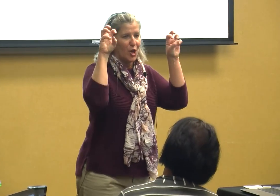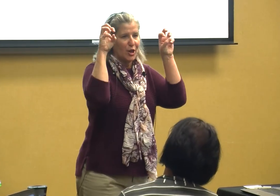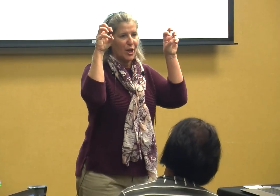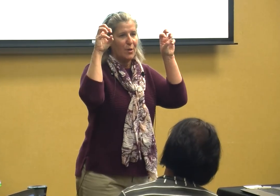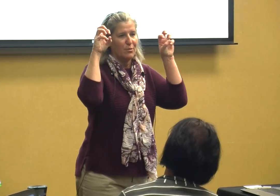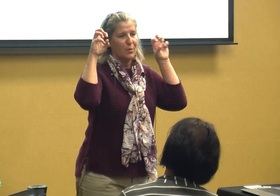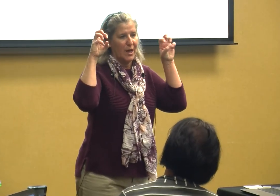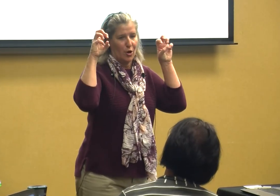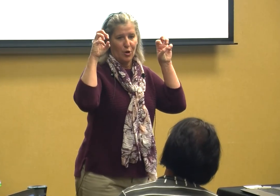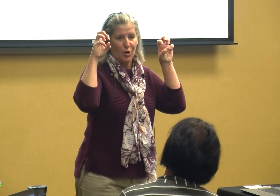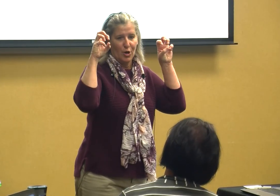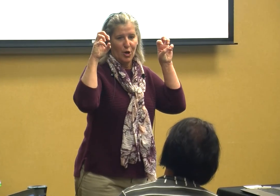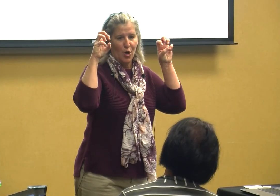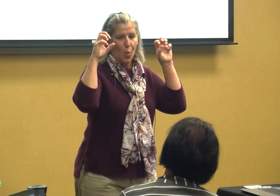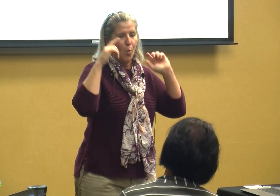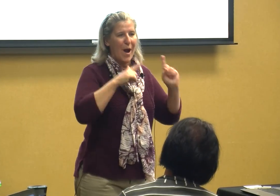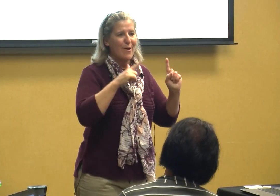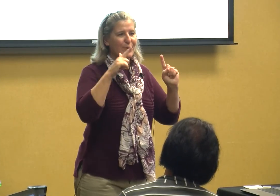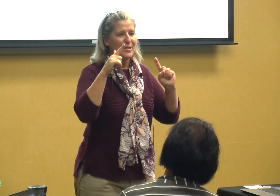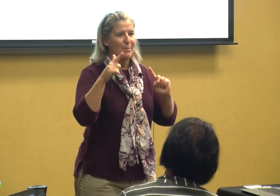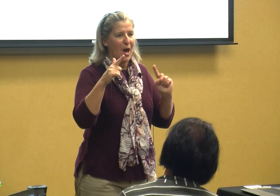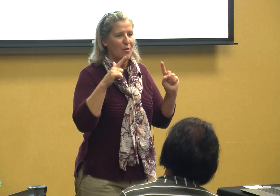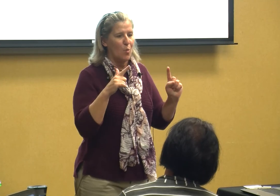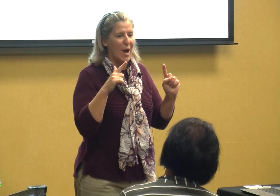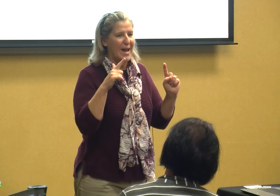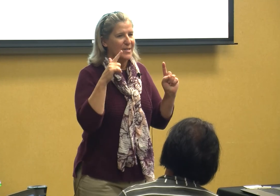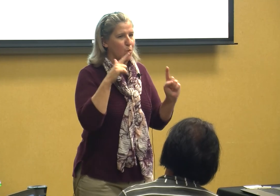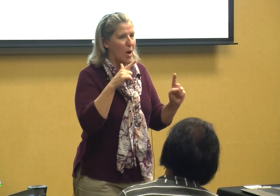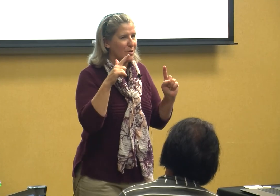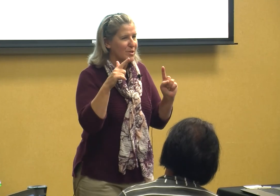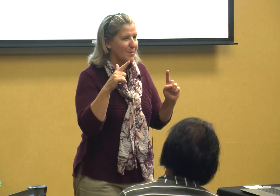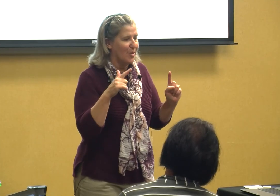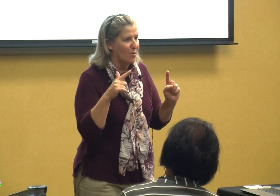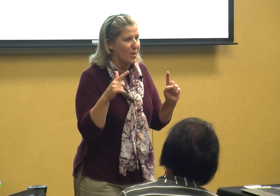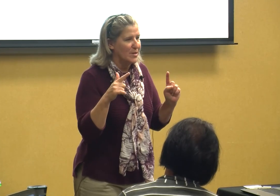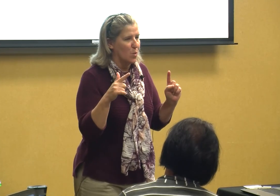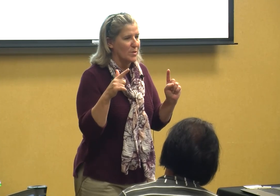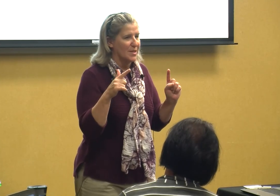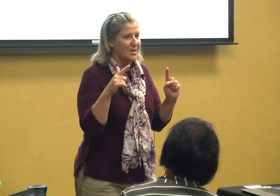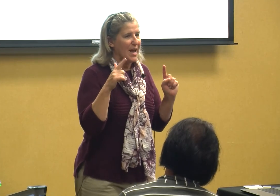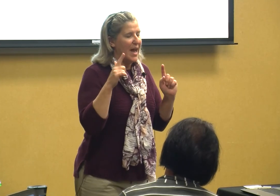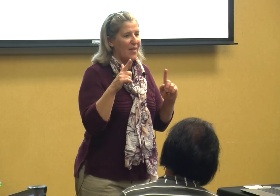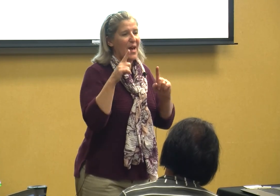going to go through here where are some other ways what are some other resources and that's